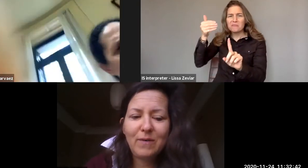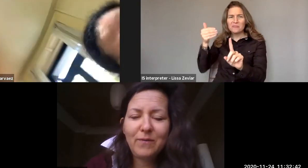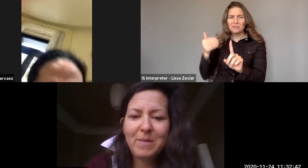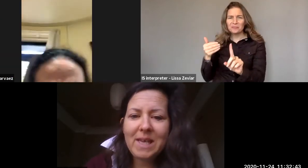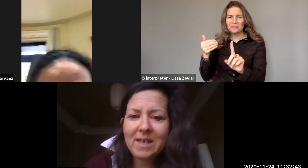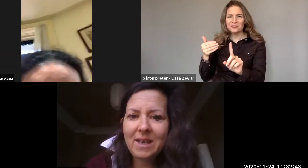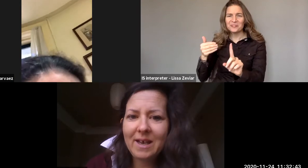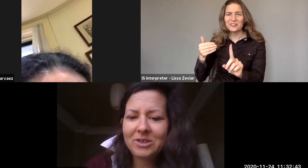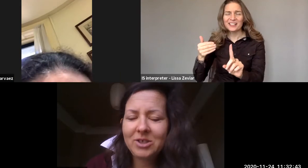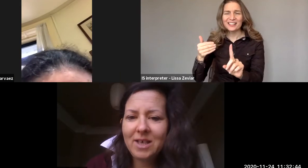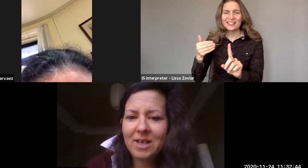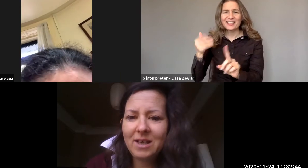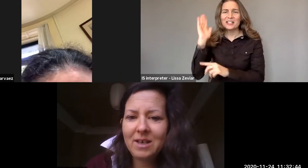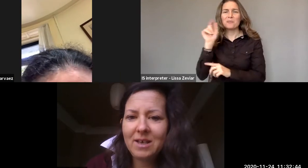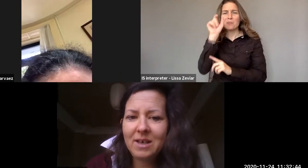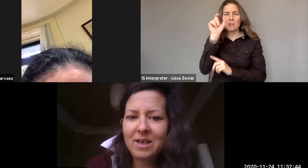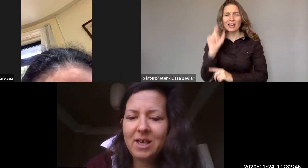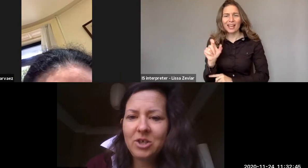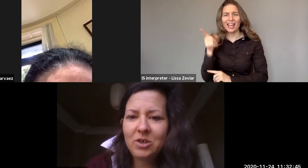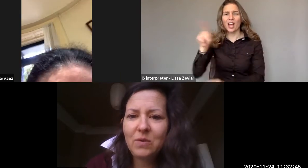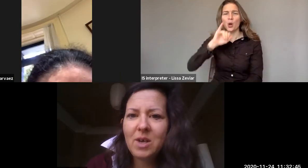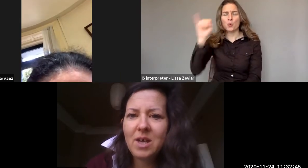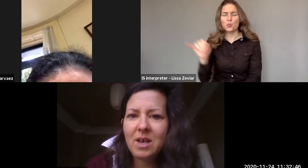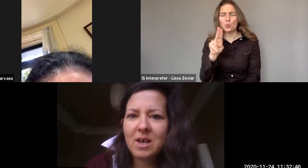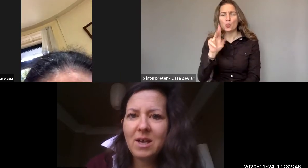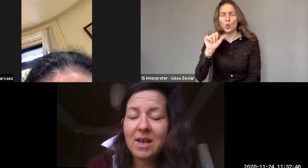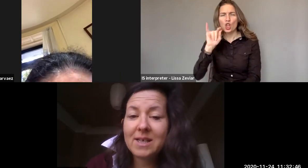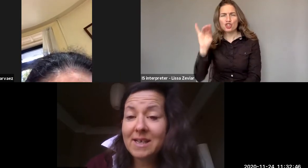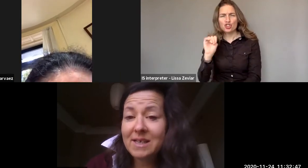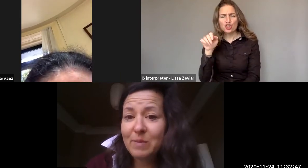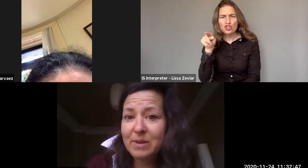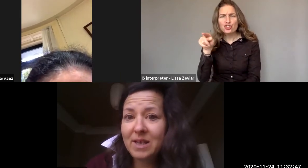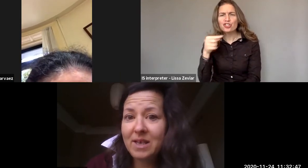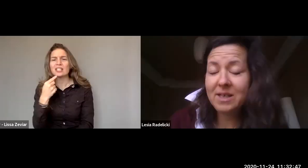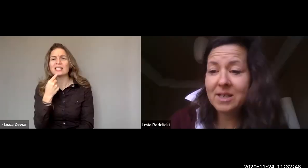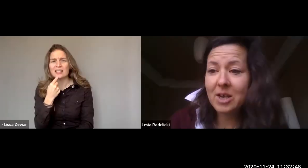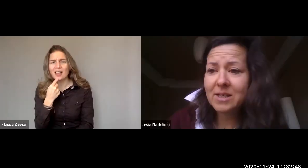for making, actually, an issue accessible in discussing it.